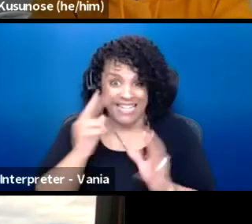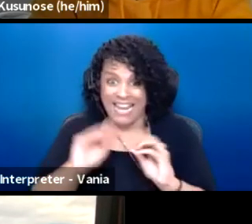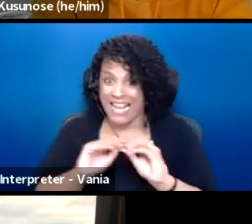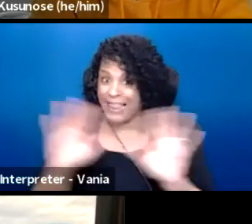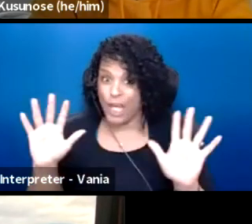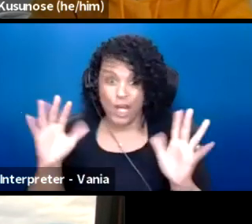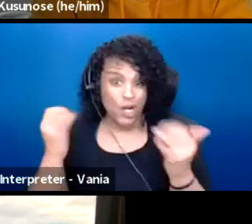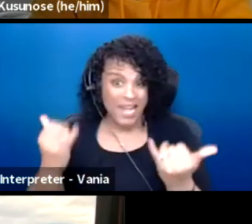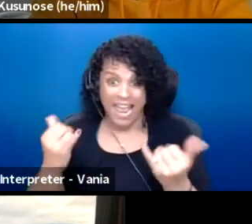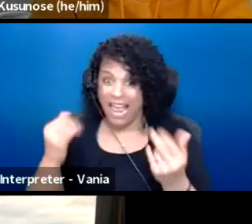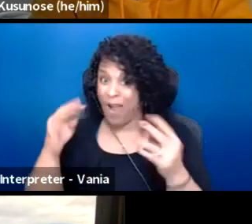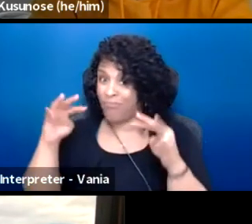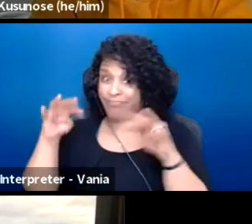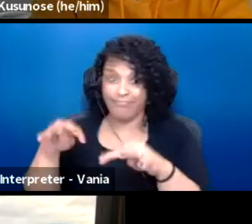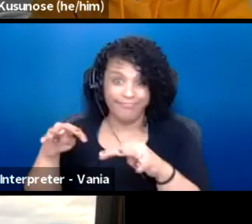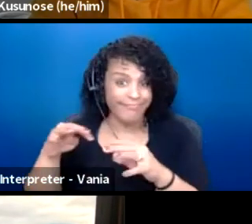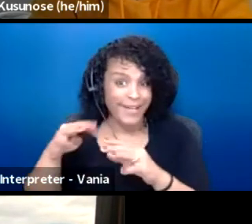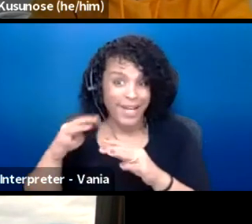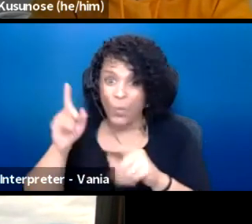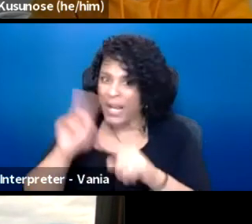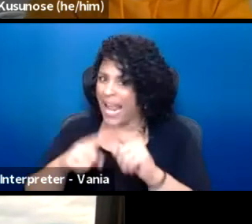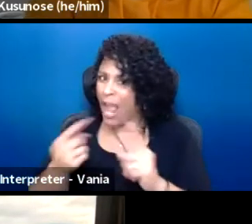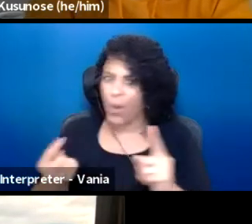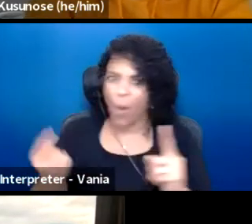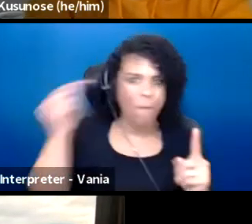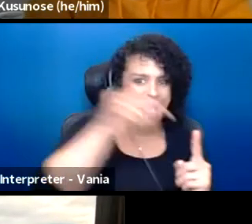Like this has opened up our eye, as Miki was talking about